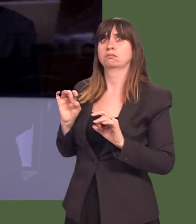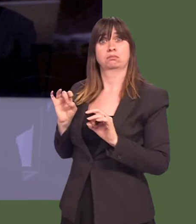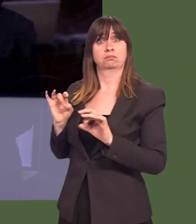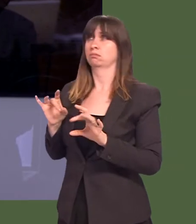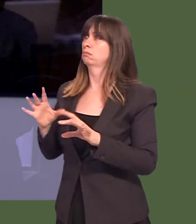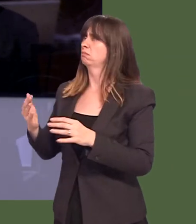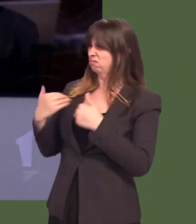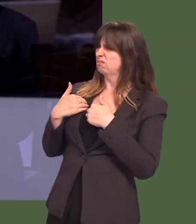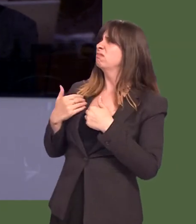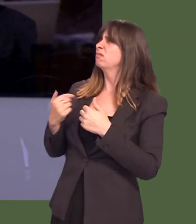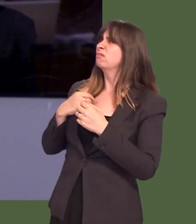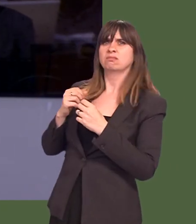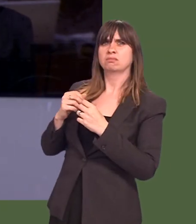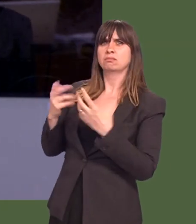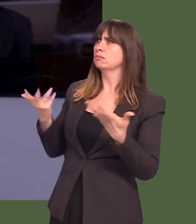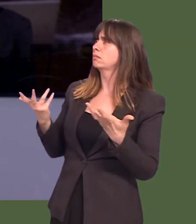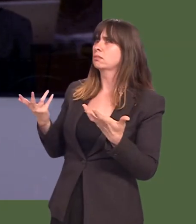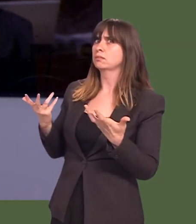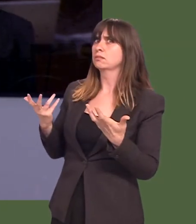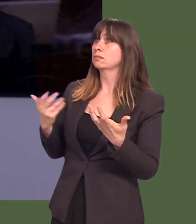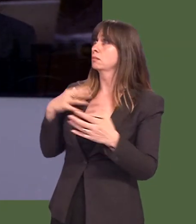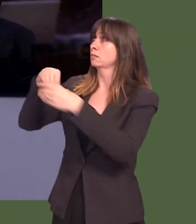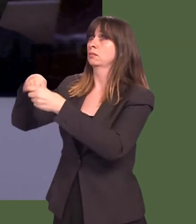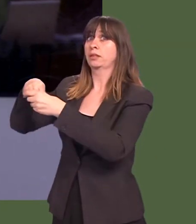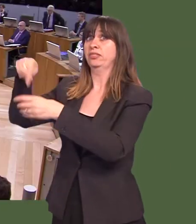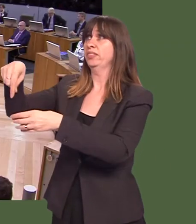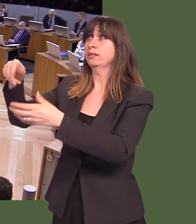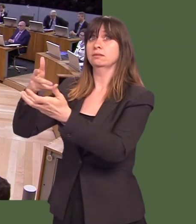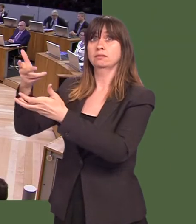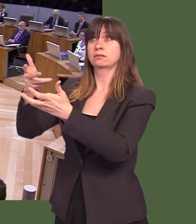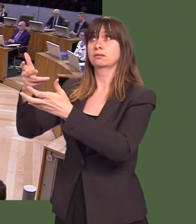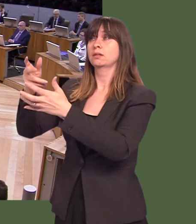How are our views in the devolved administrations to be part of those discussions?